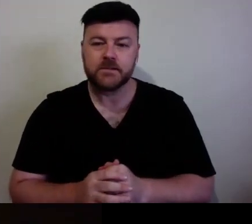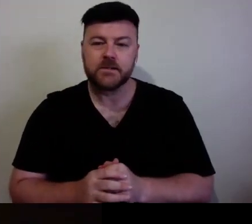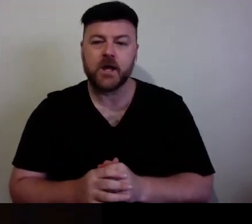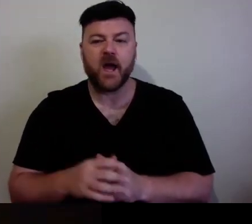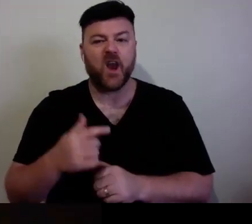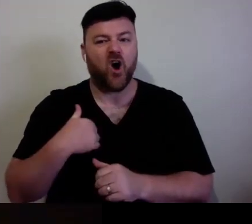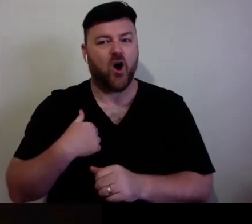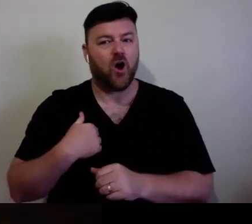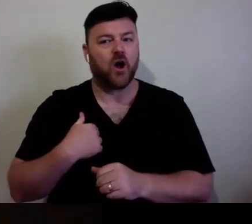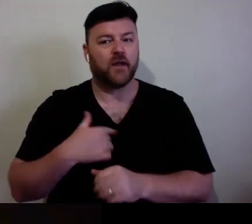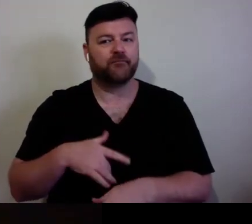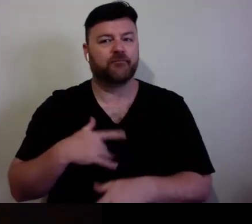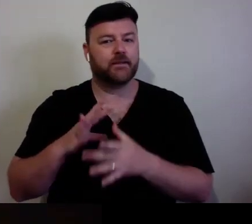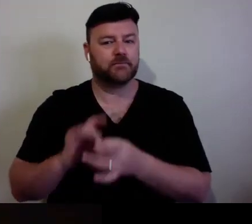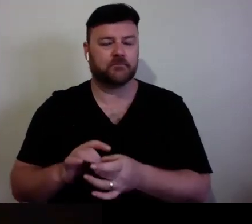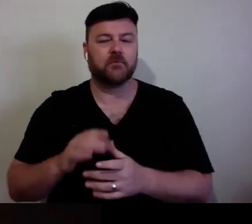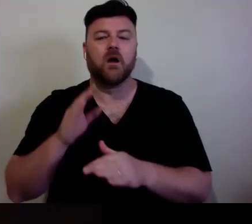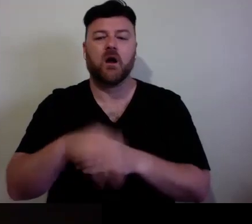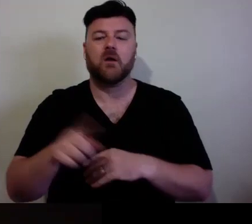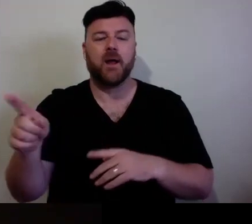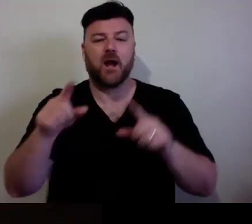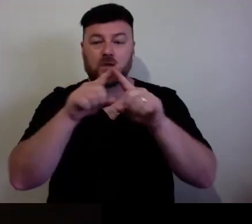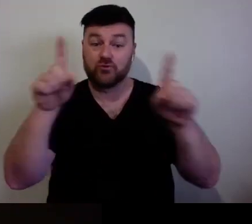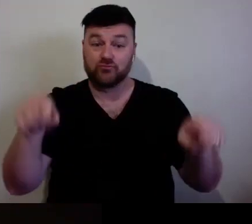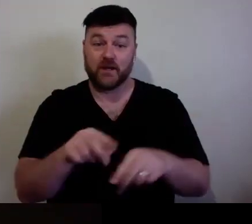question, around screen fatigue, where all of us at the end of the